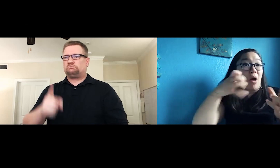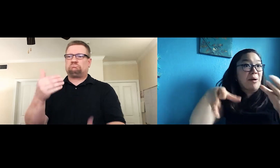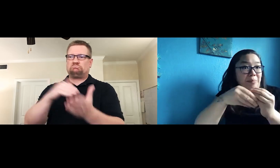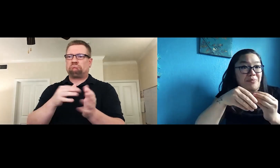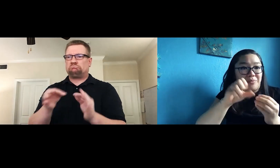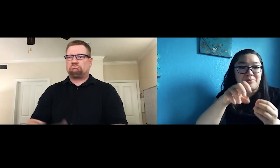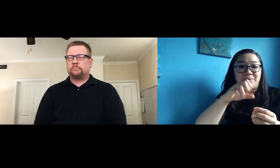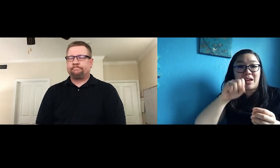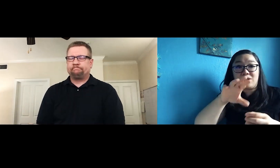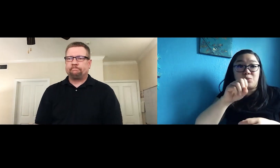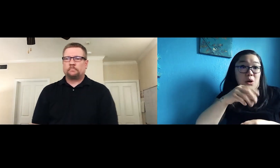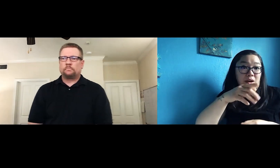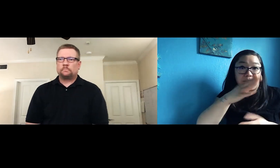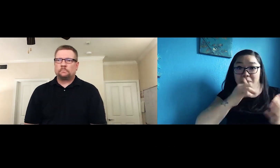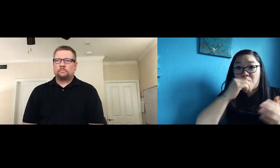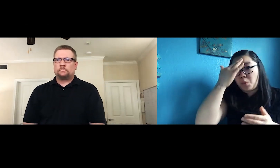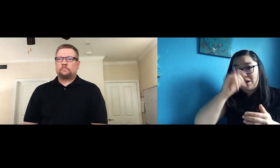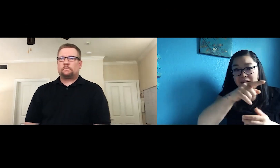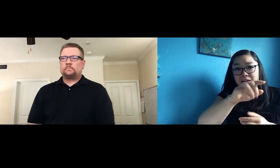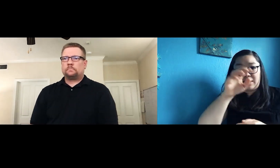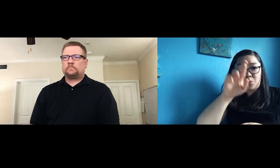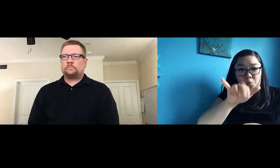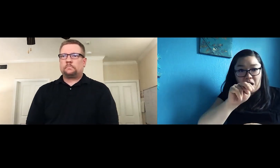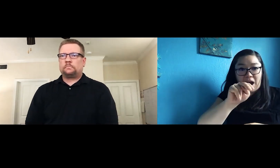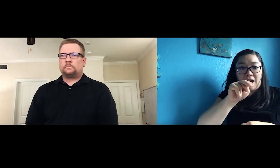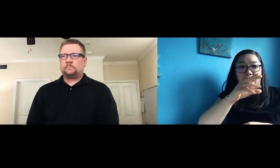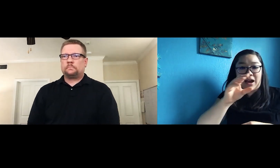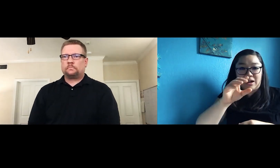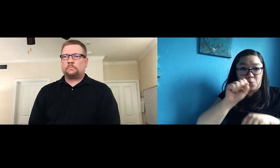I’d like to add to that. So, you might not know that Ryan